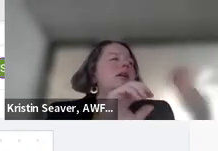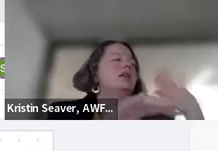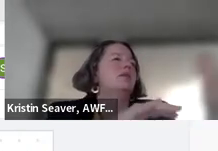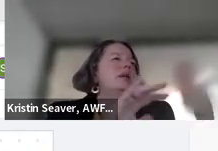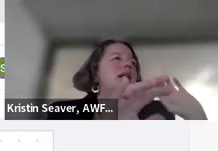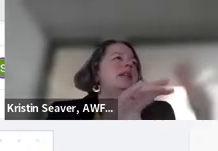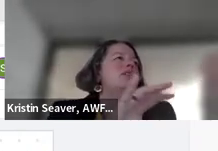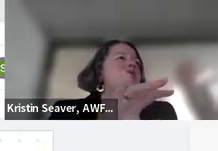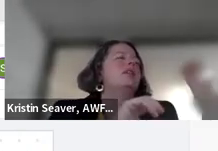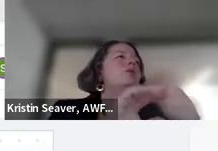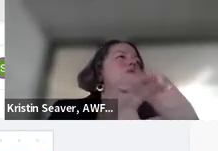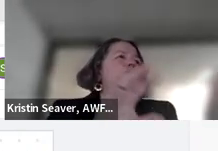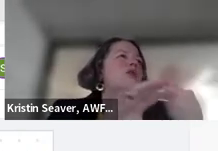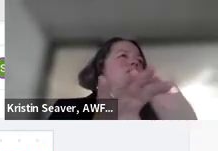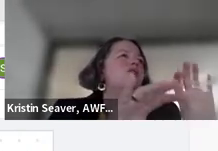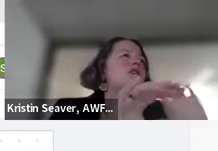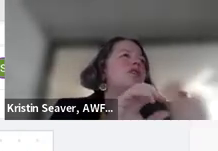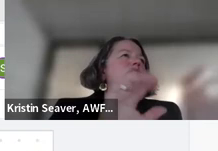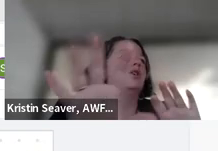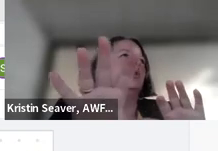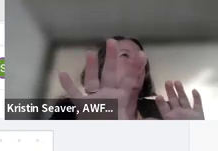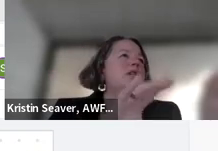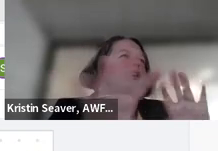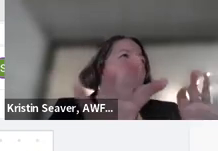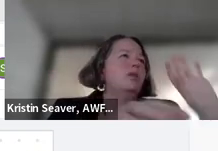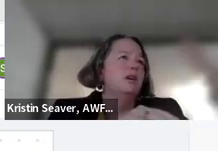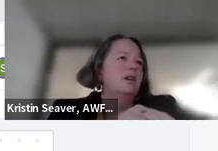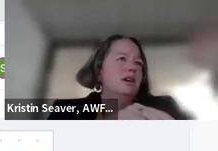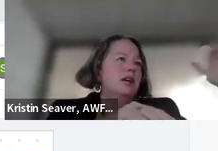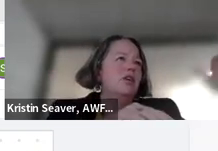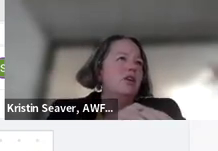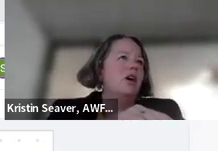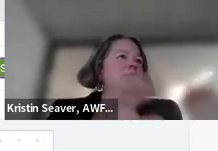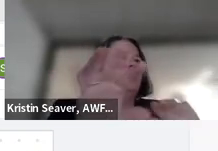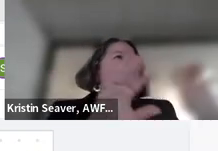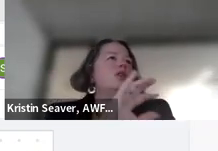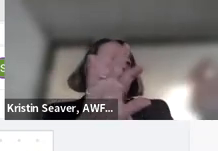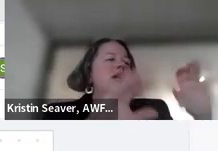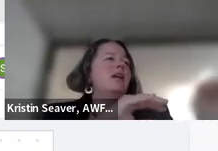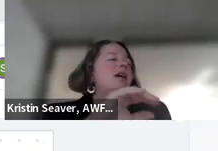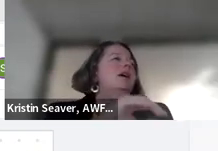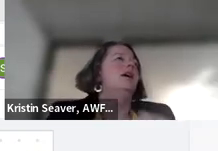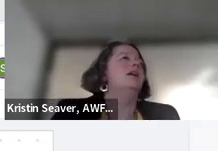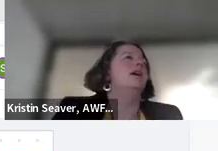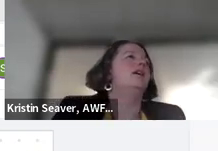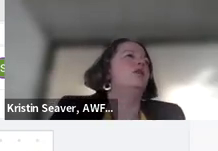in as a that is not the most secure version of this piece of code.